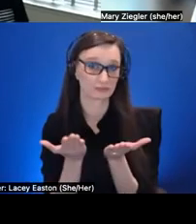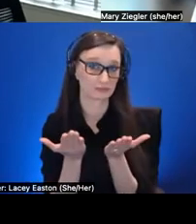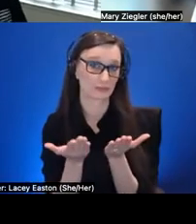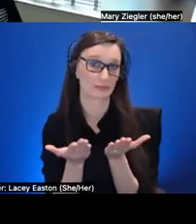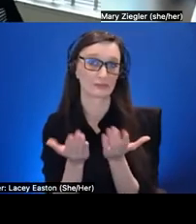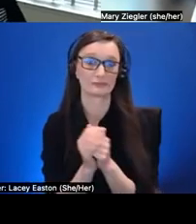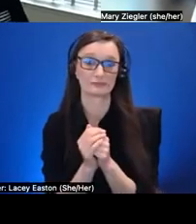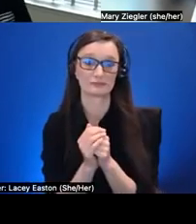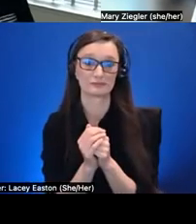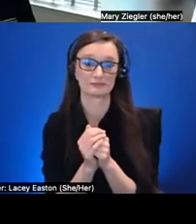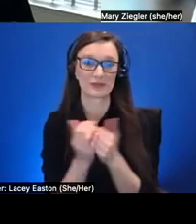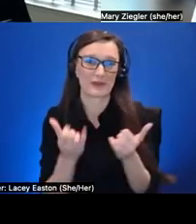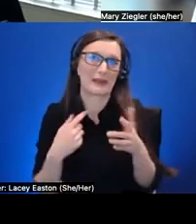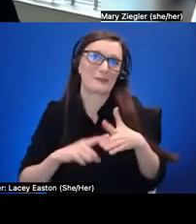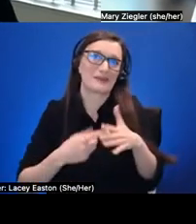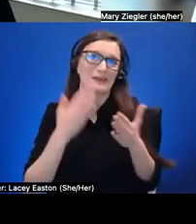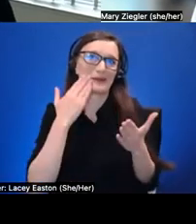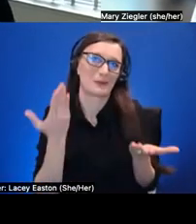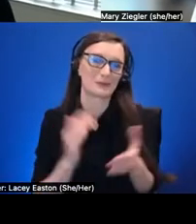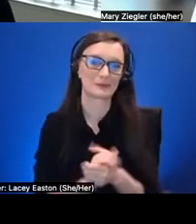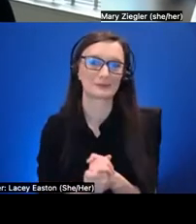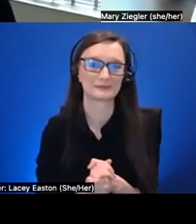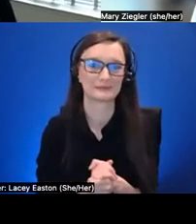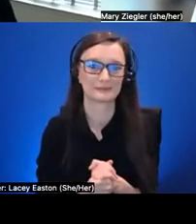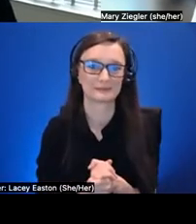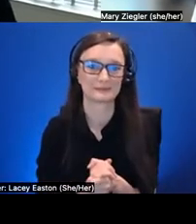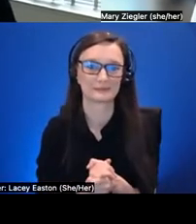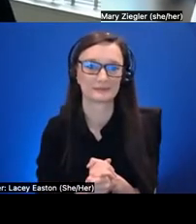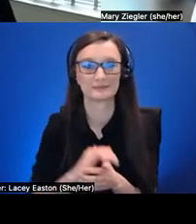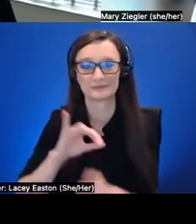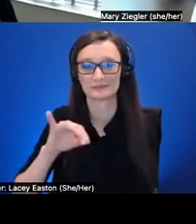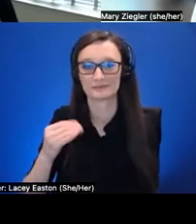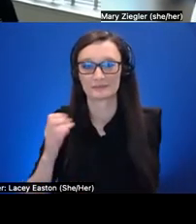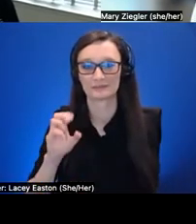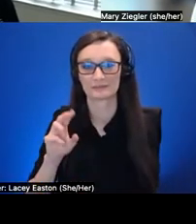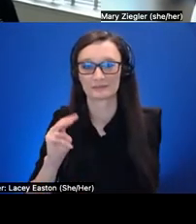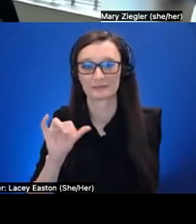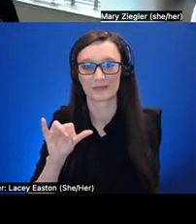i guess yeah great question uh we we have some experience with that rebecca actually in in your